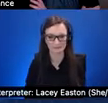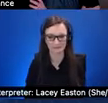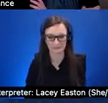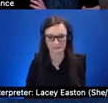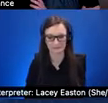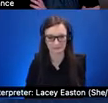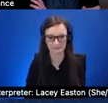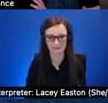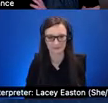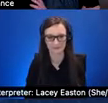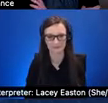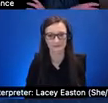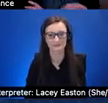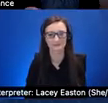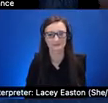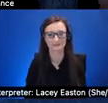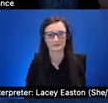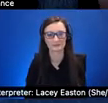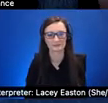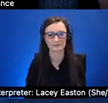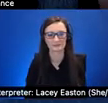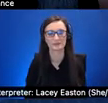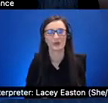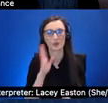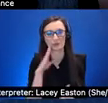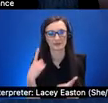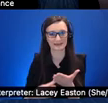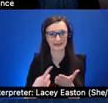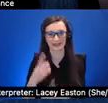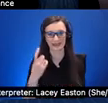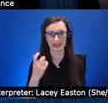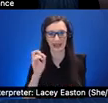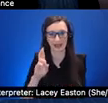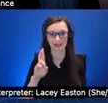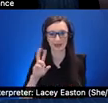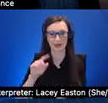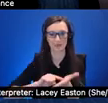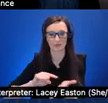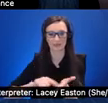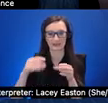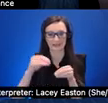we're going to talk uh a bit about xr research and teaching from residential side more more